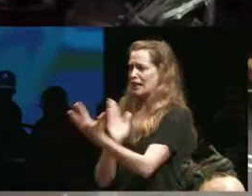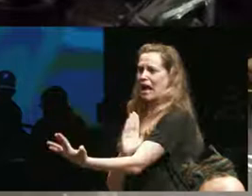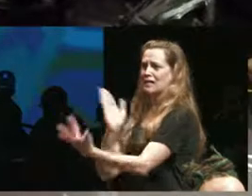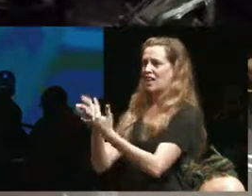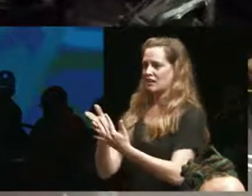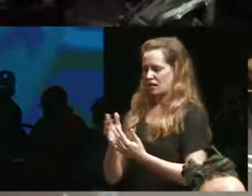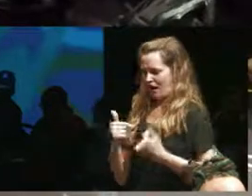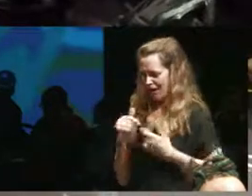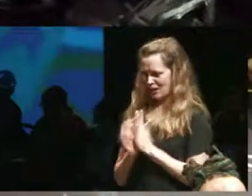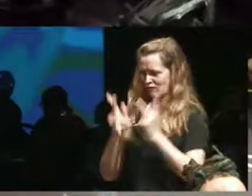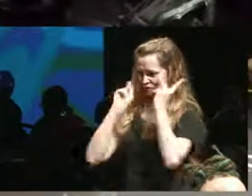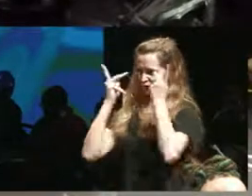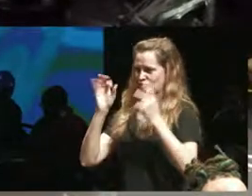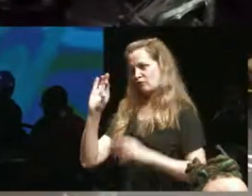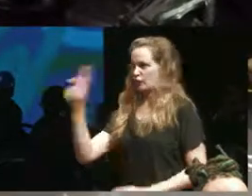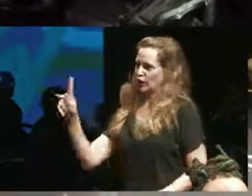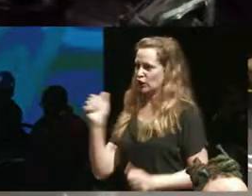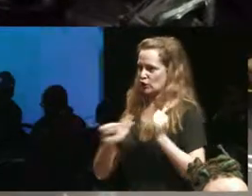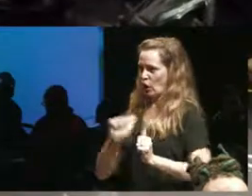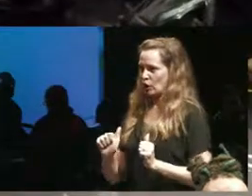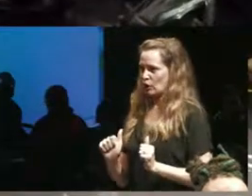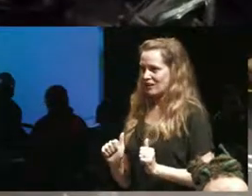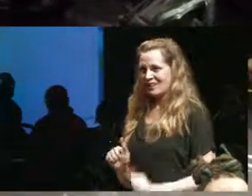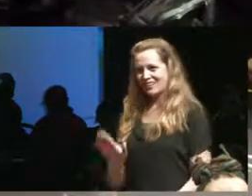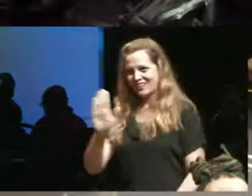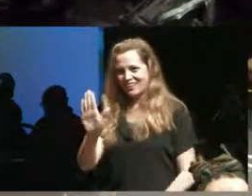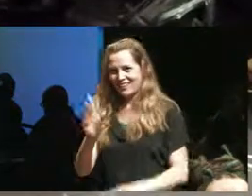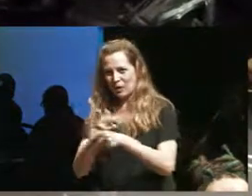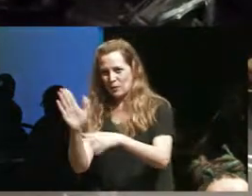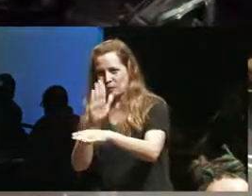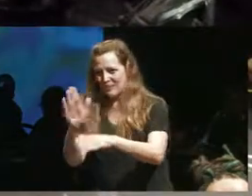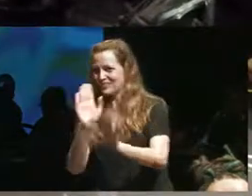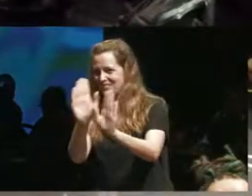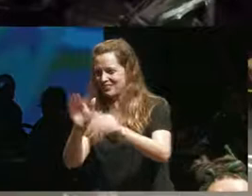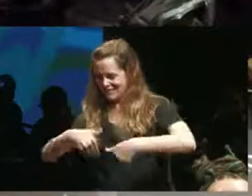shown it's like mind your own business deal with whatever you need to adapt